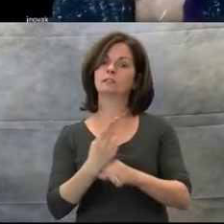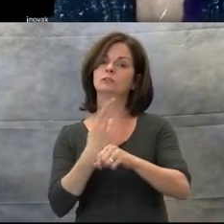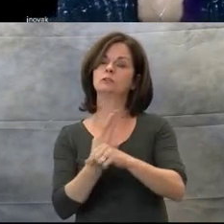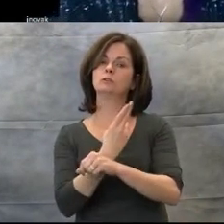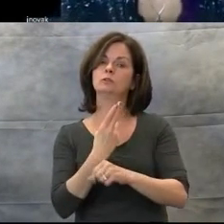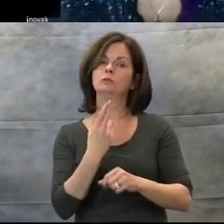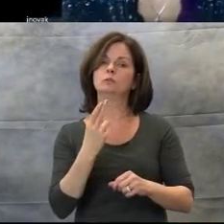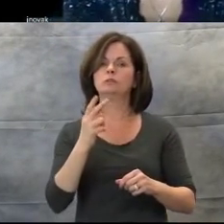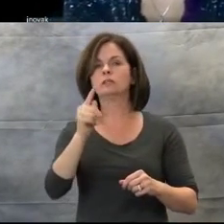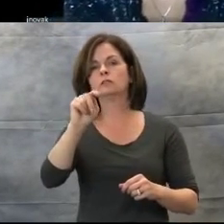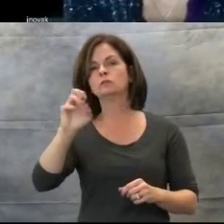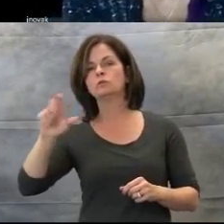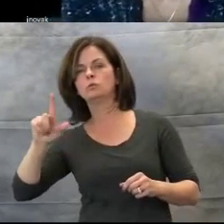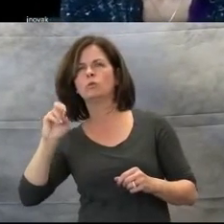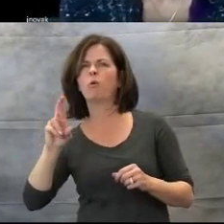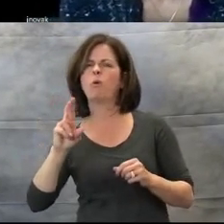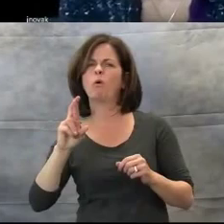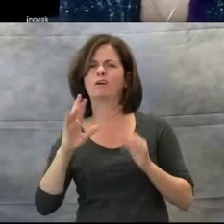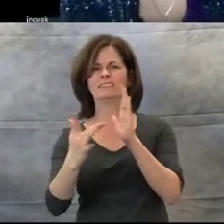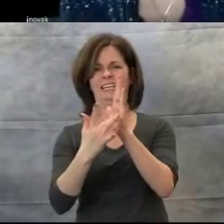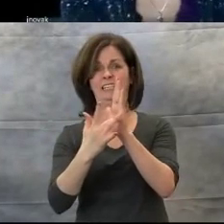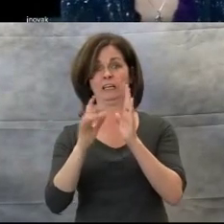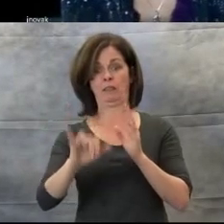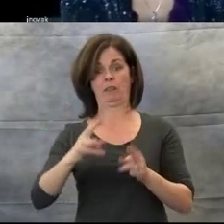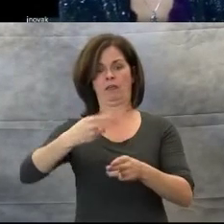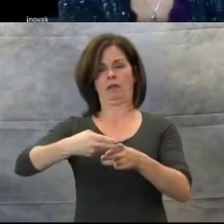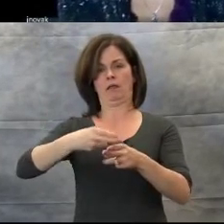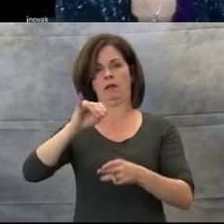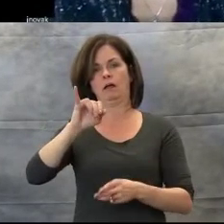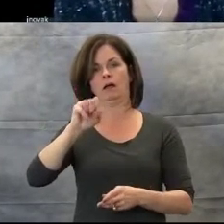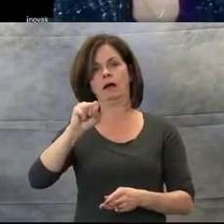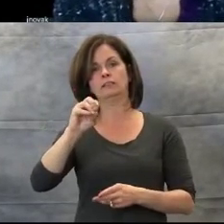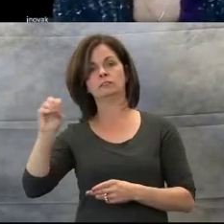called the Iso principle. A lot of times it's used in clinical